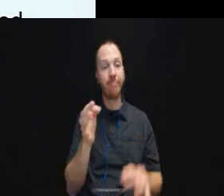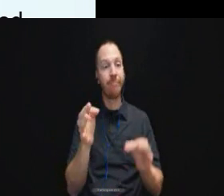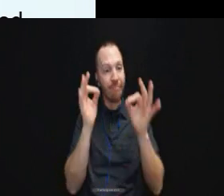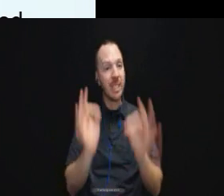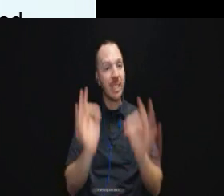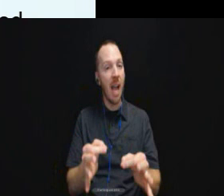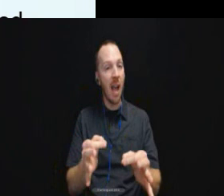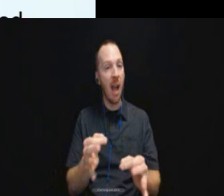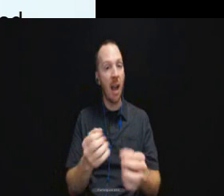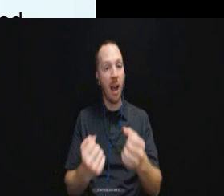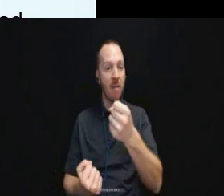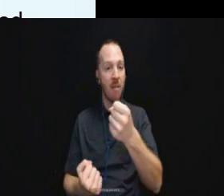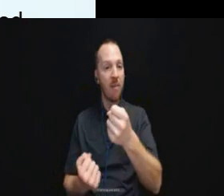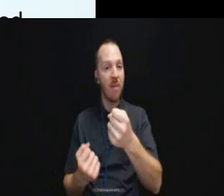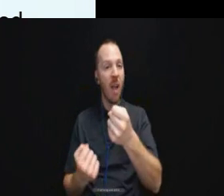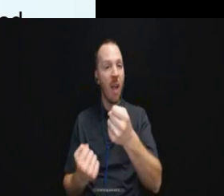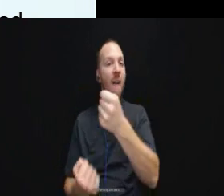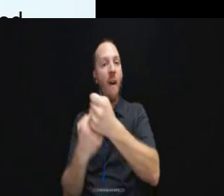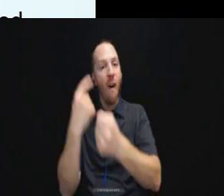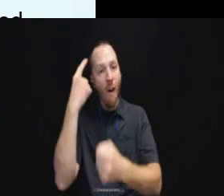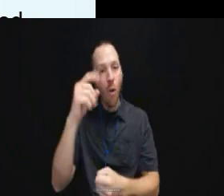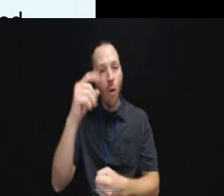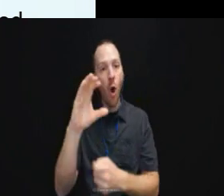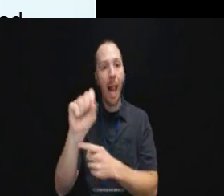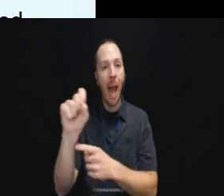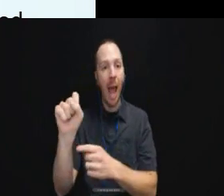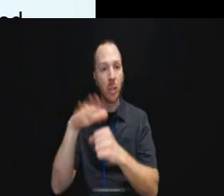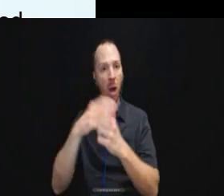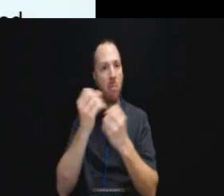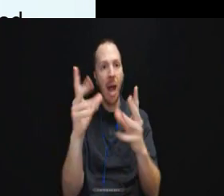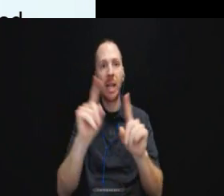found for the class on a number of different three different things.